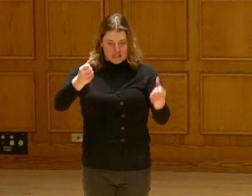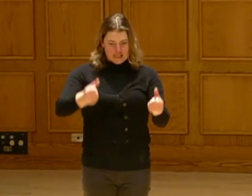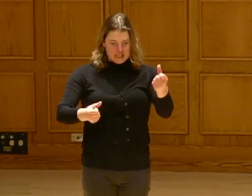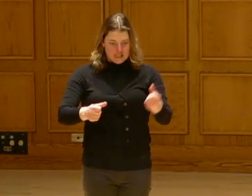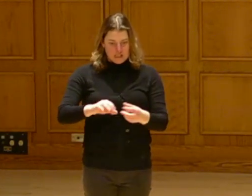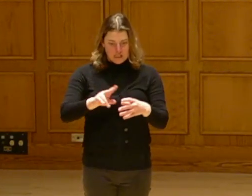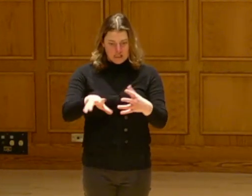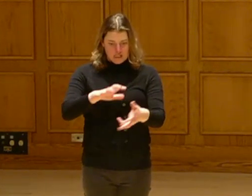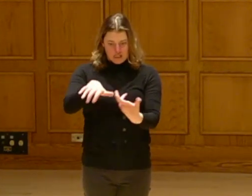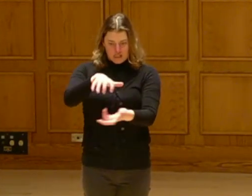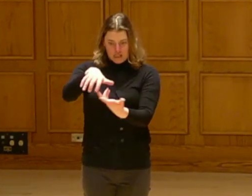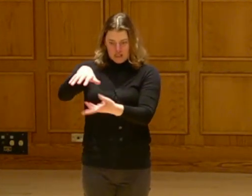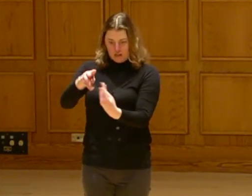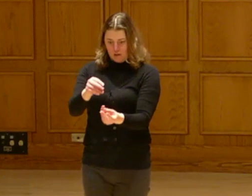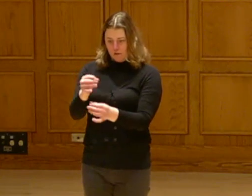It is destroying the planet.